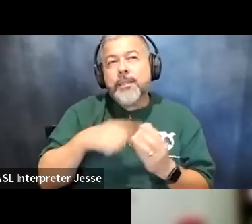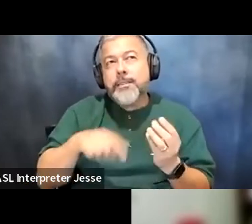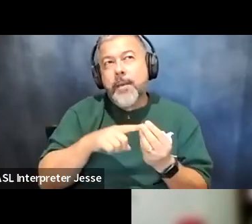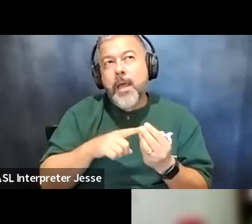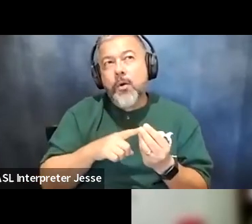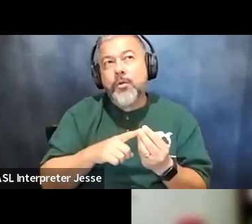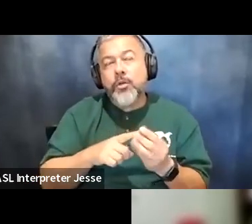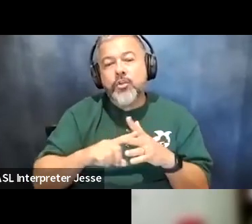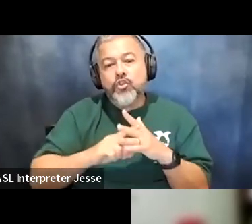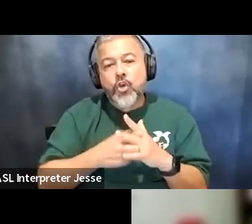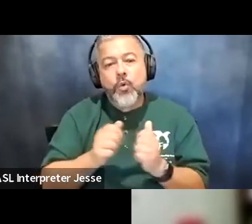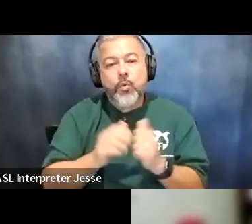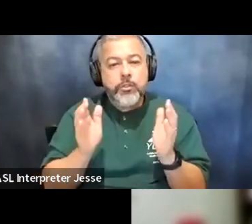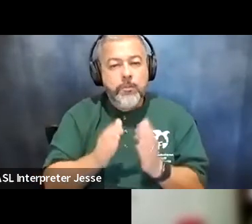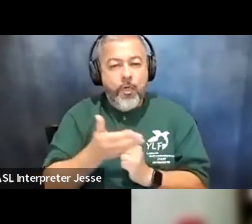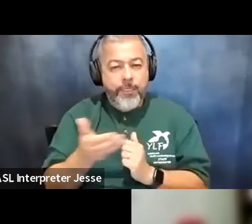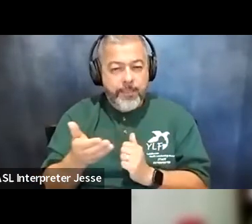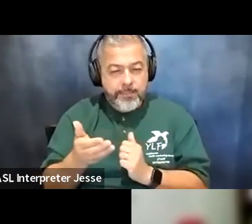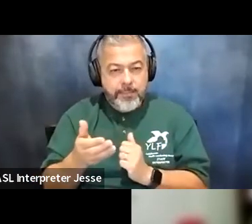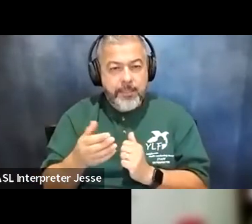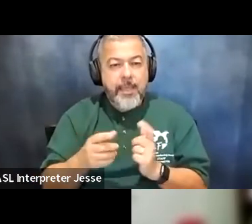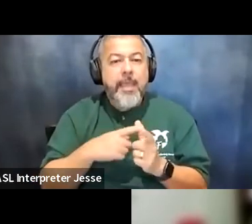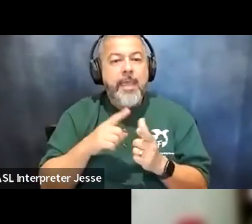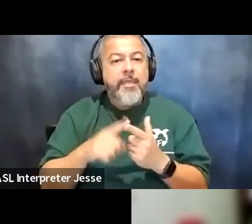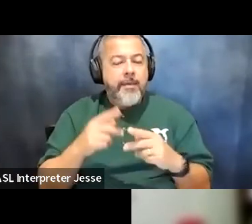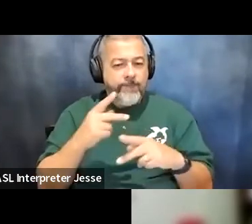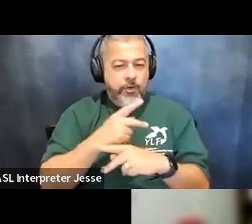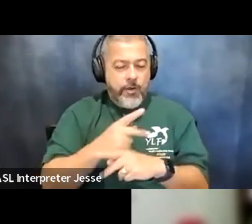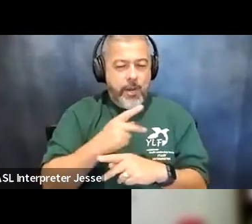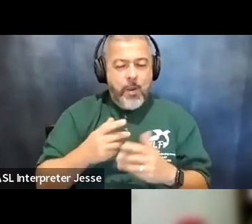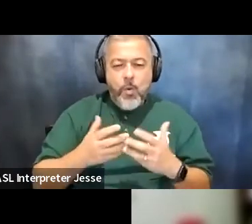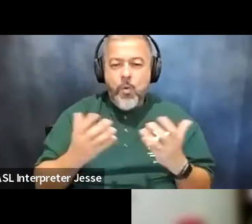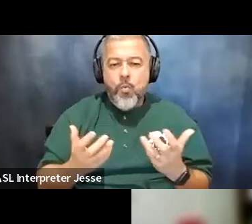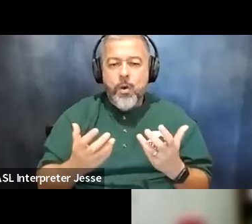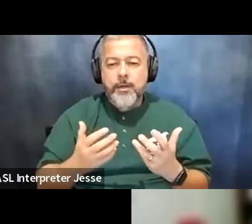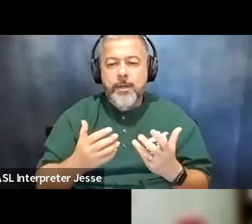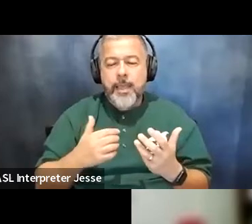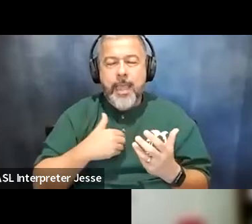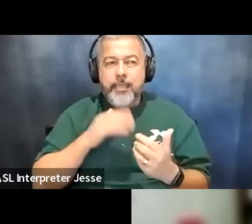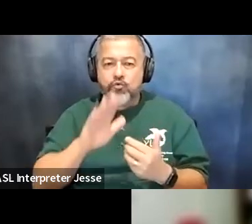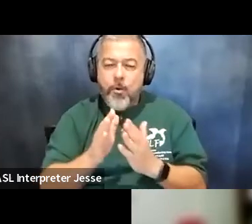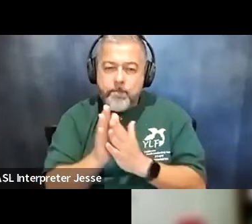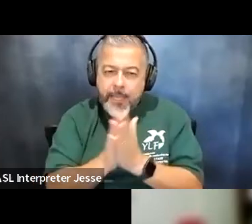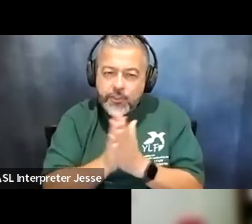starting with smaller things and then figuring out what has your passion and progressing toward